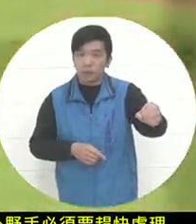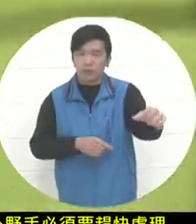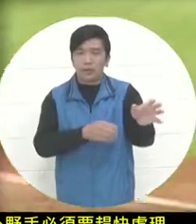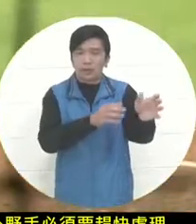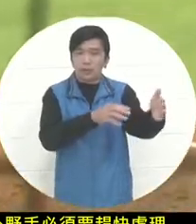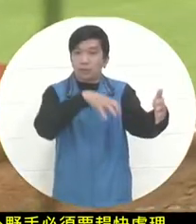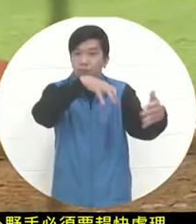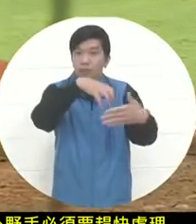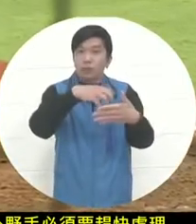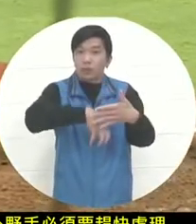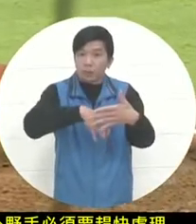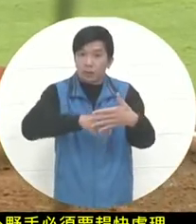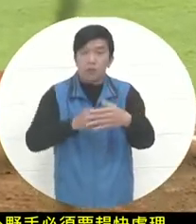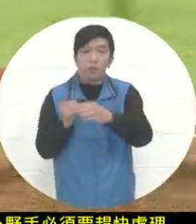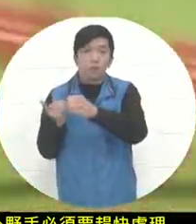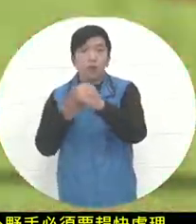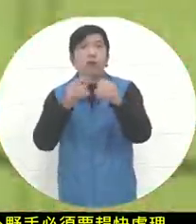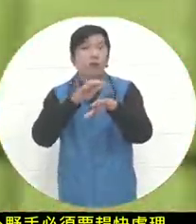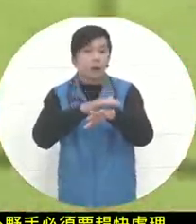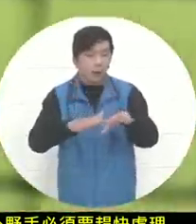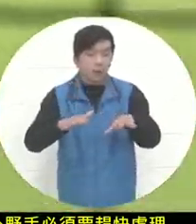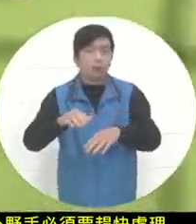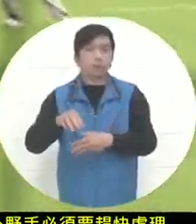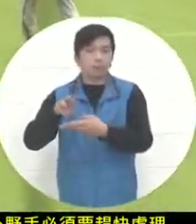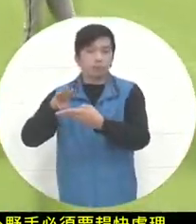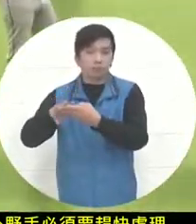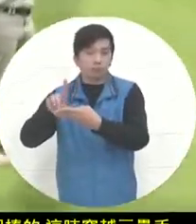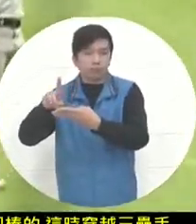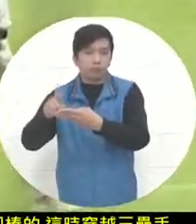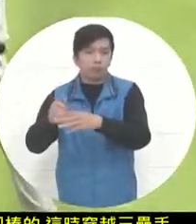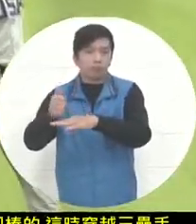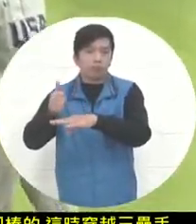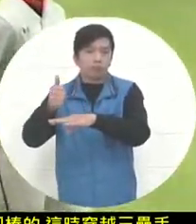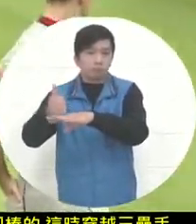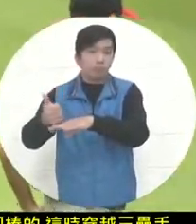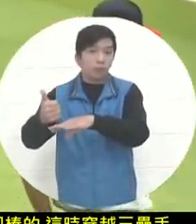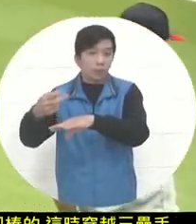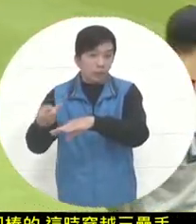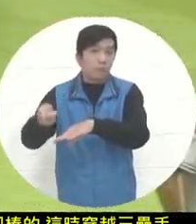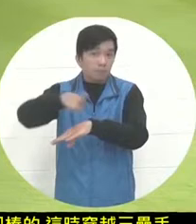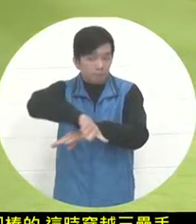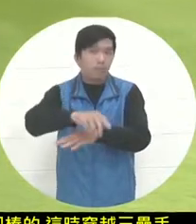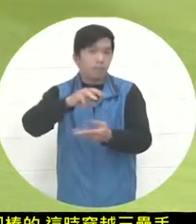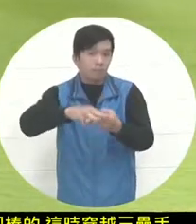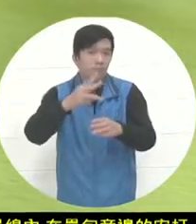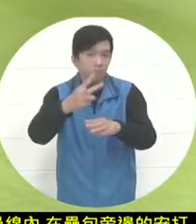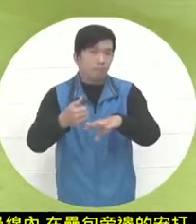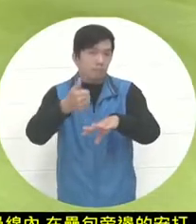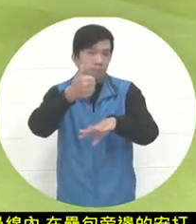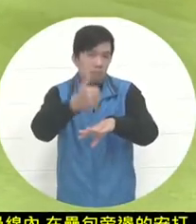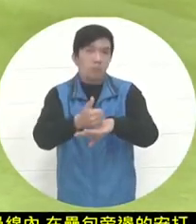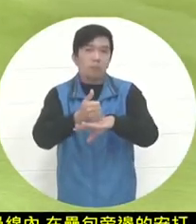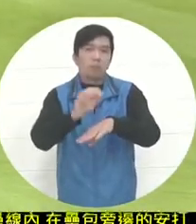next to the base bag and formed a Nagashima. After the first out, this Ileian Island came to play in the Dedian circle.